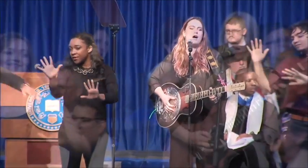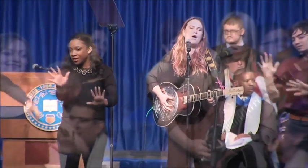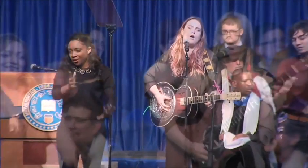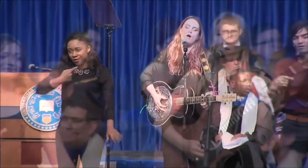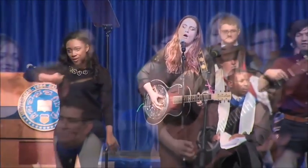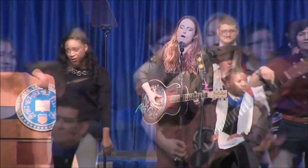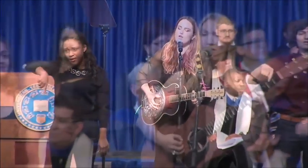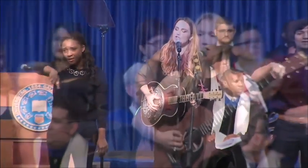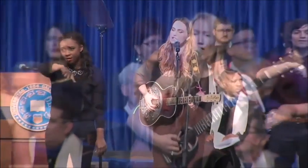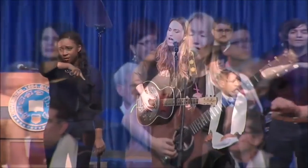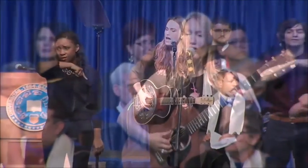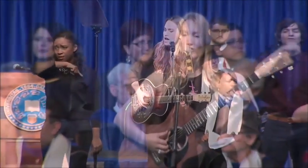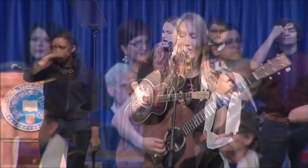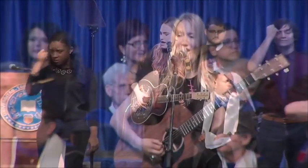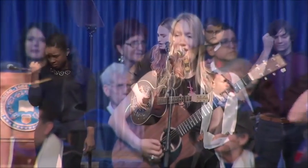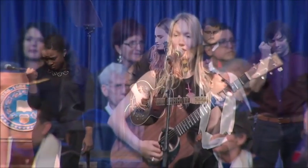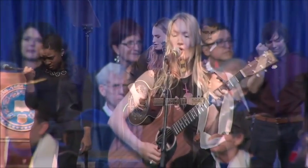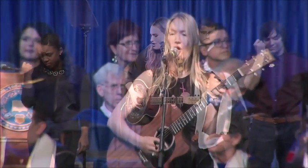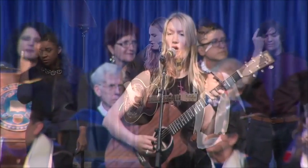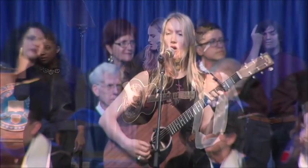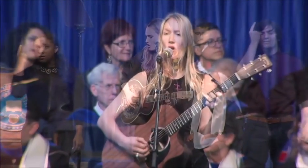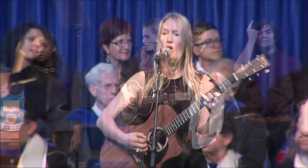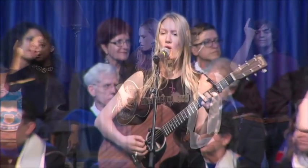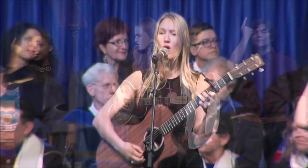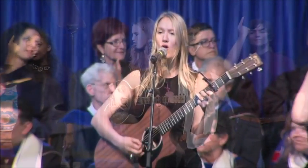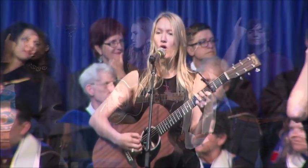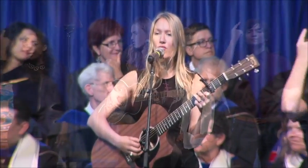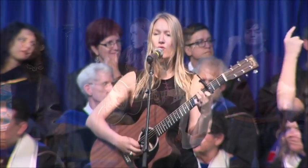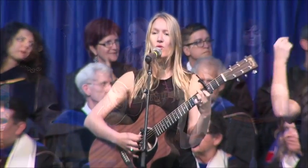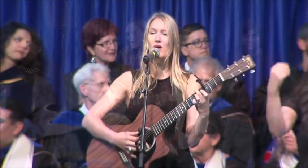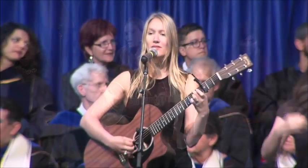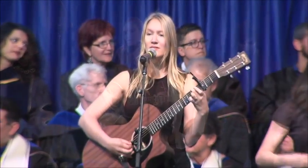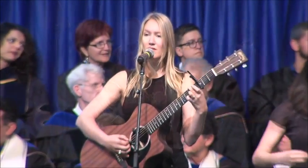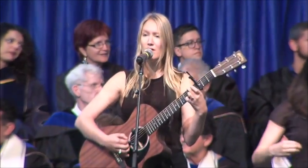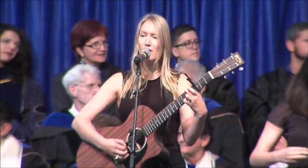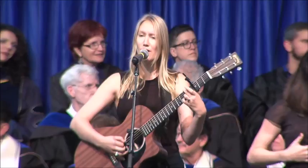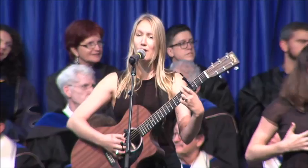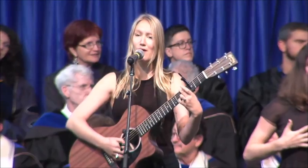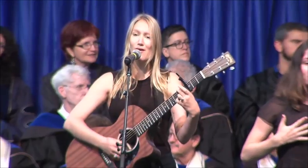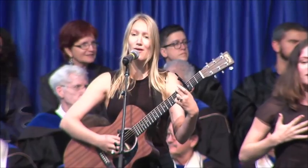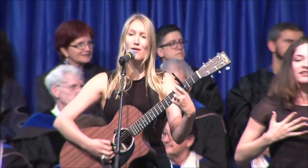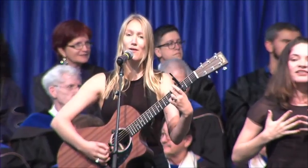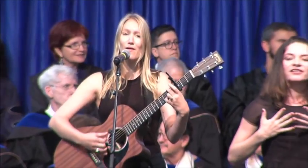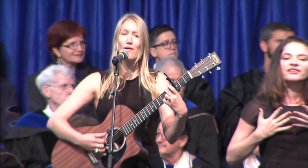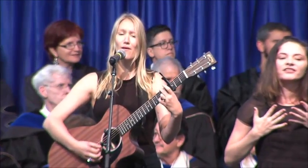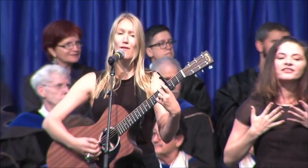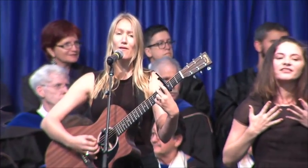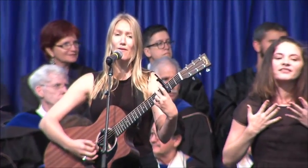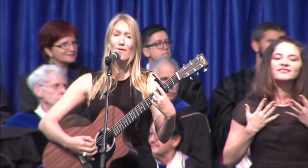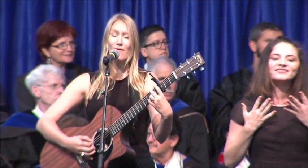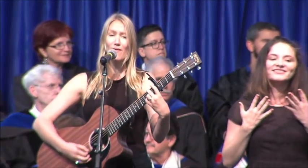And all shall know the wonder